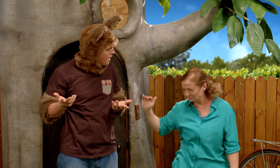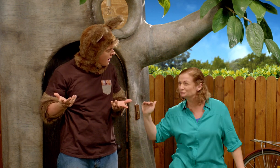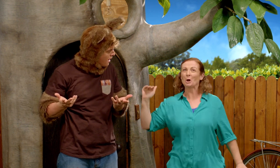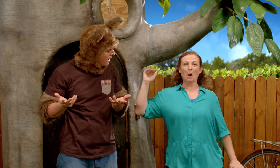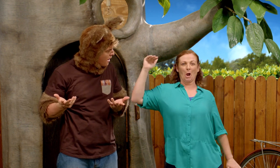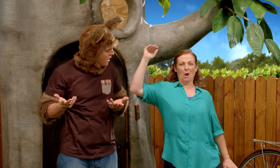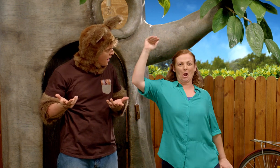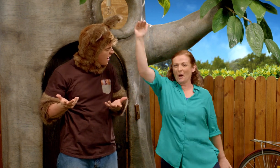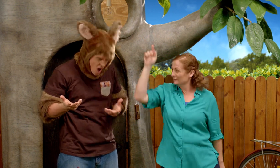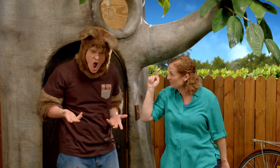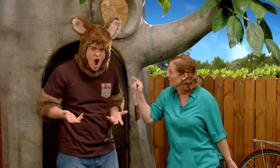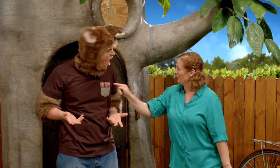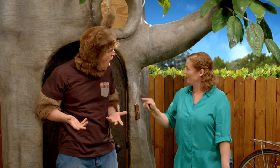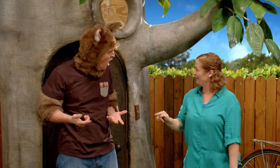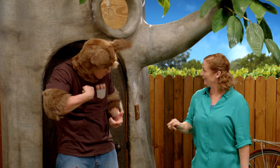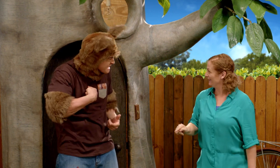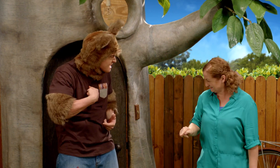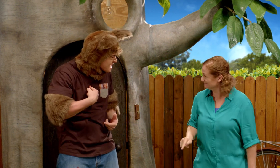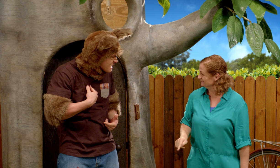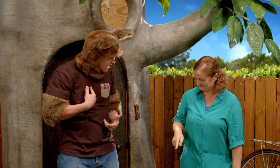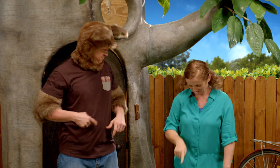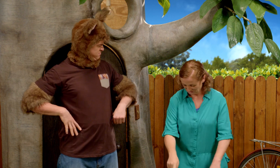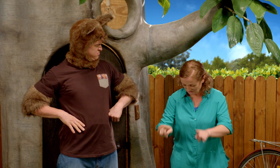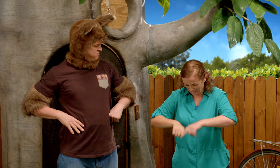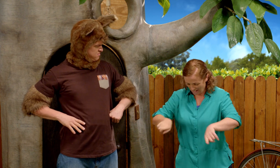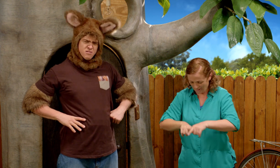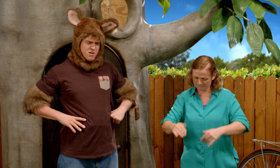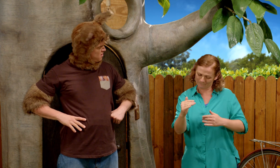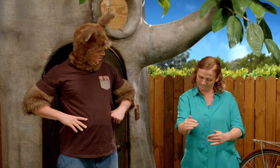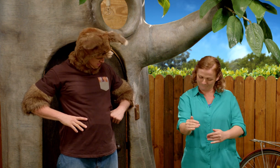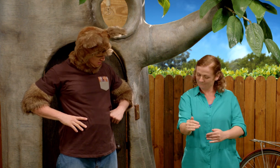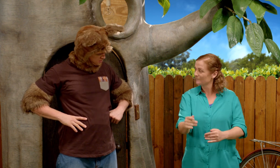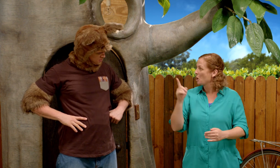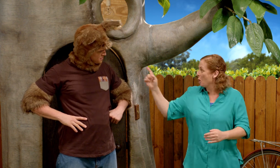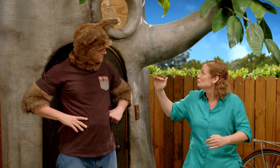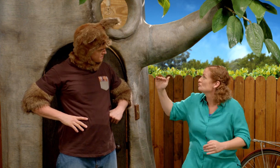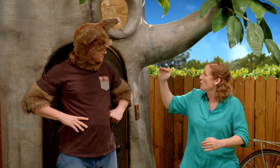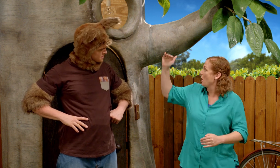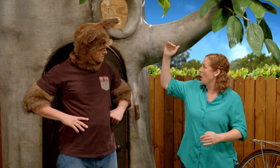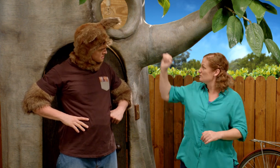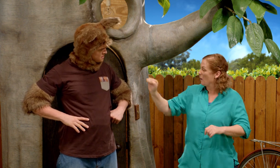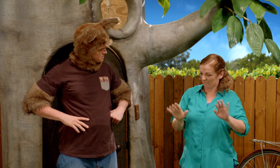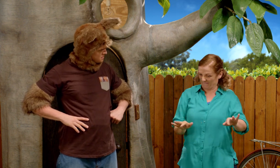No, it hasn't shrunk. You've grown. What? Me? Your boots haven't shrunk either.